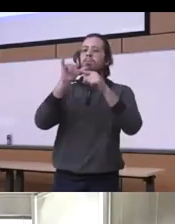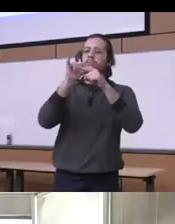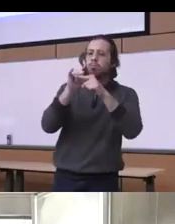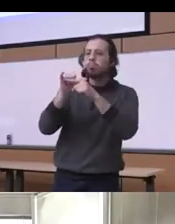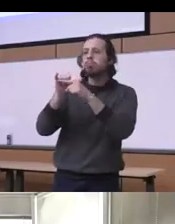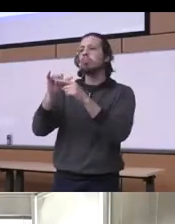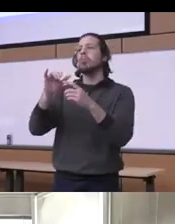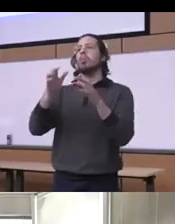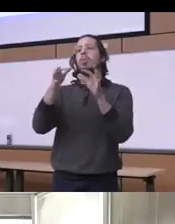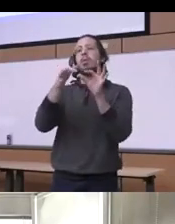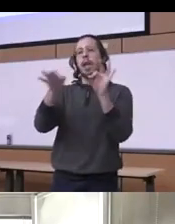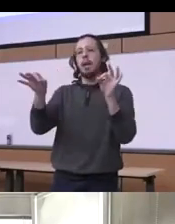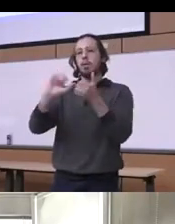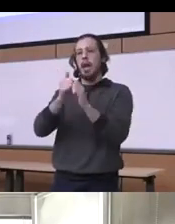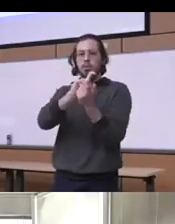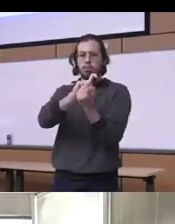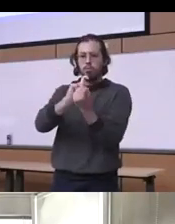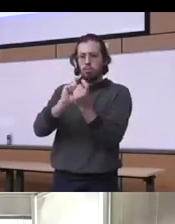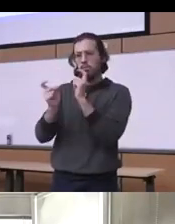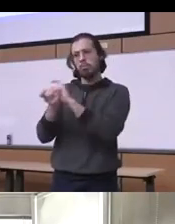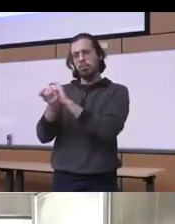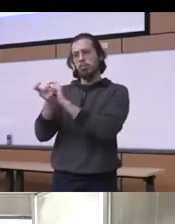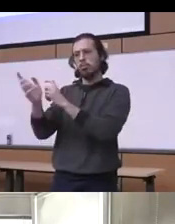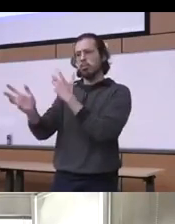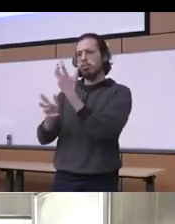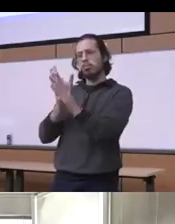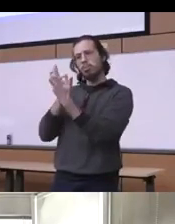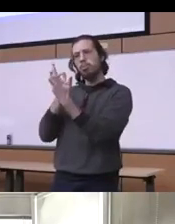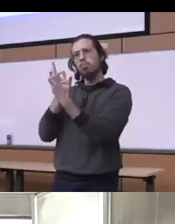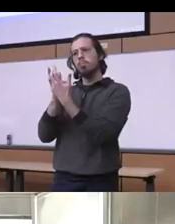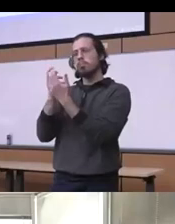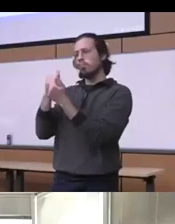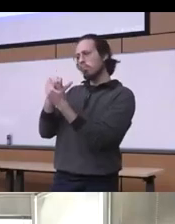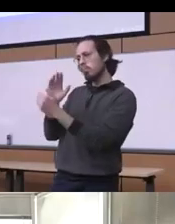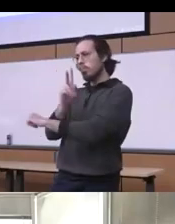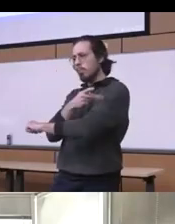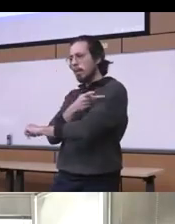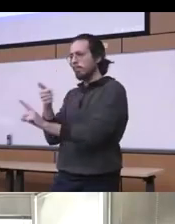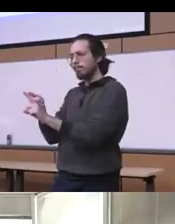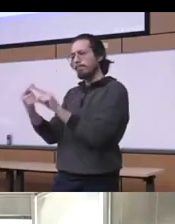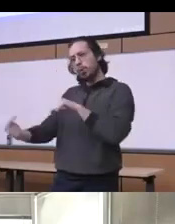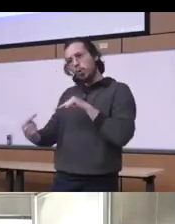really use differently to uh to really approach uh patients who are really struggling for example we